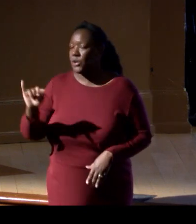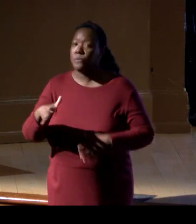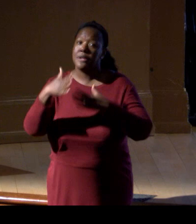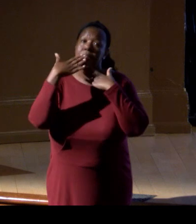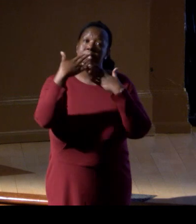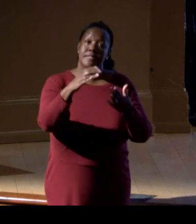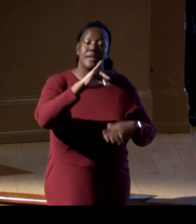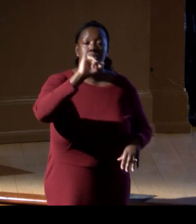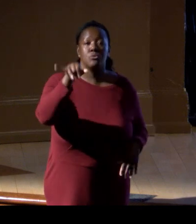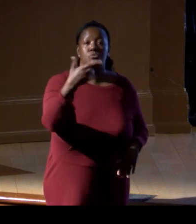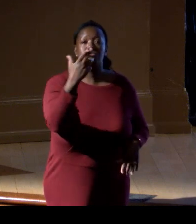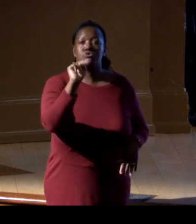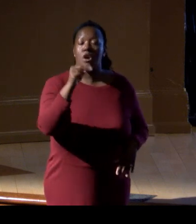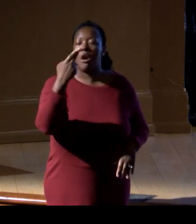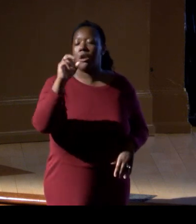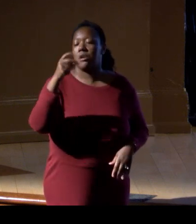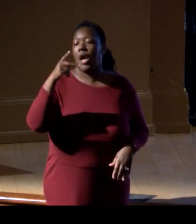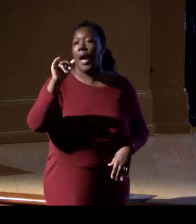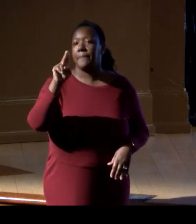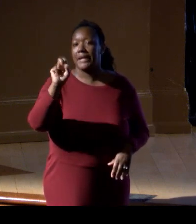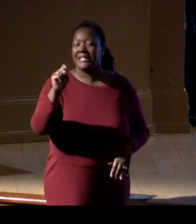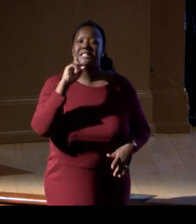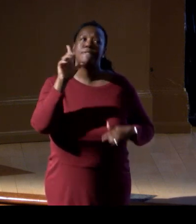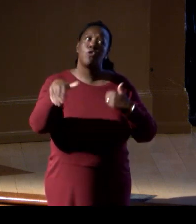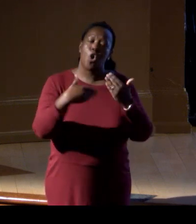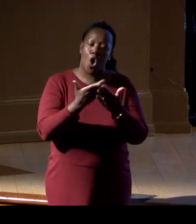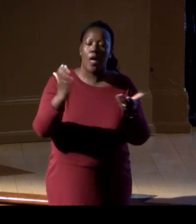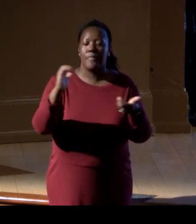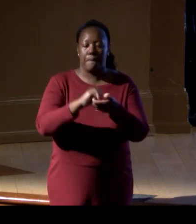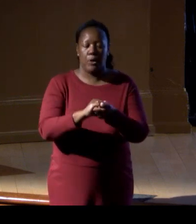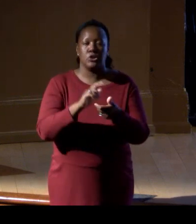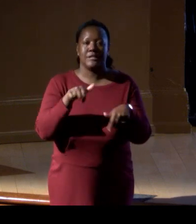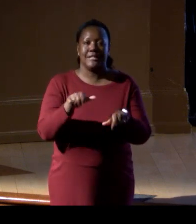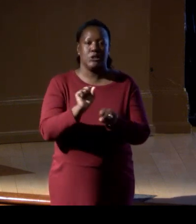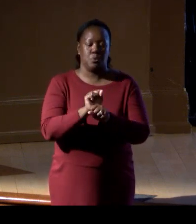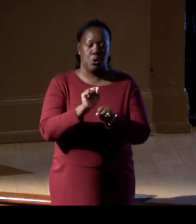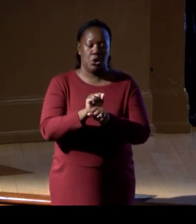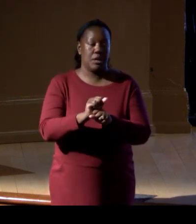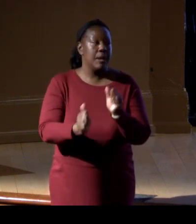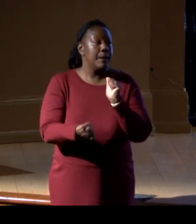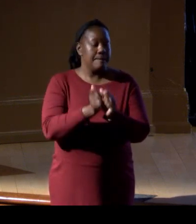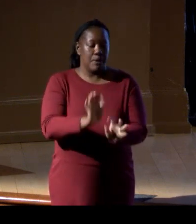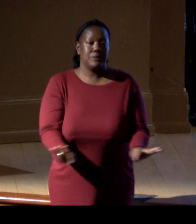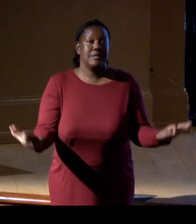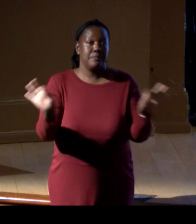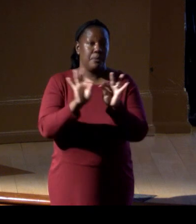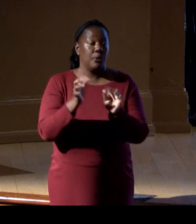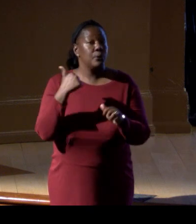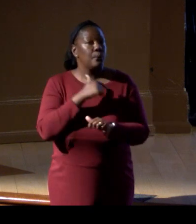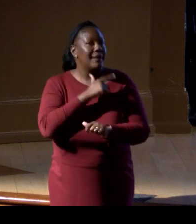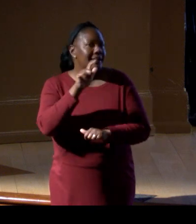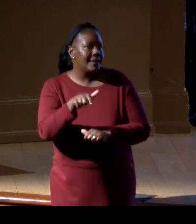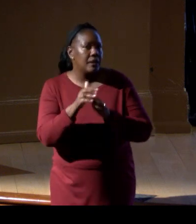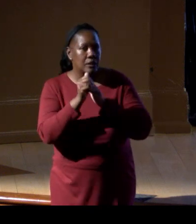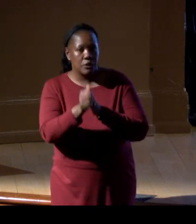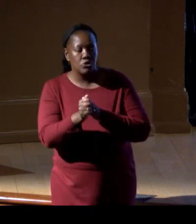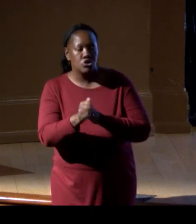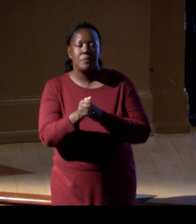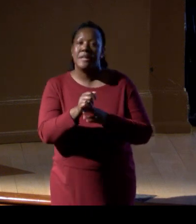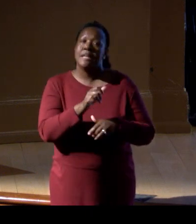and for all the partners today in this work. Most of all, we need leadership, as Ellen also stated, to move from talking to action.